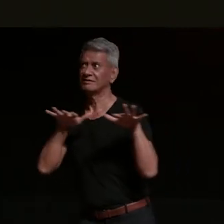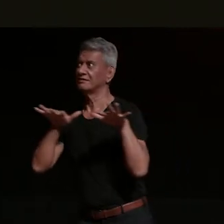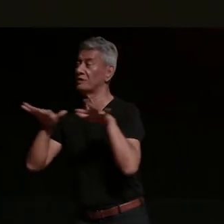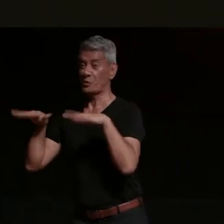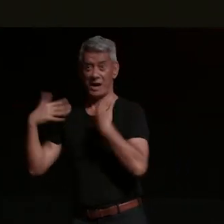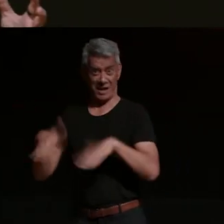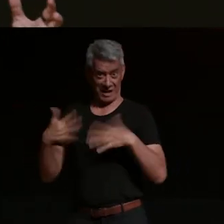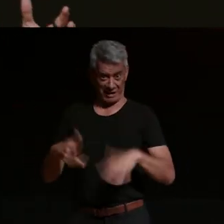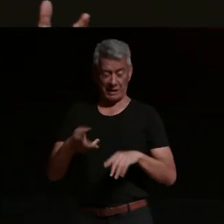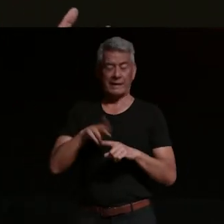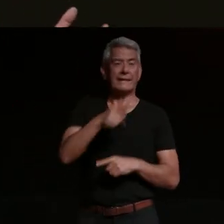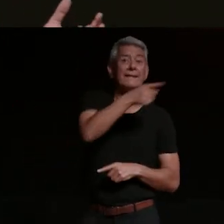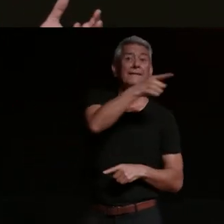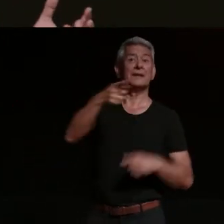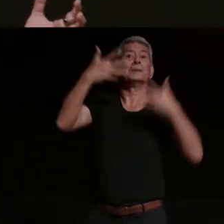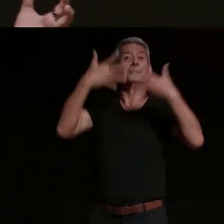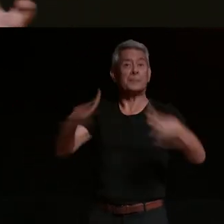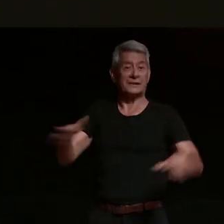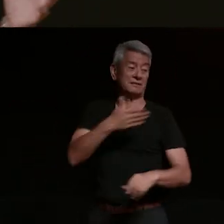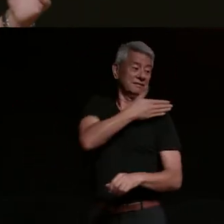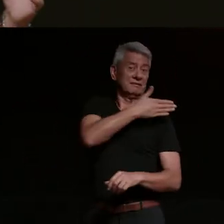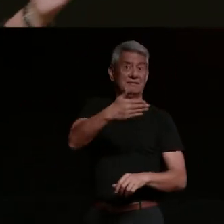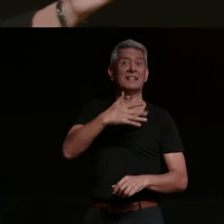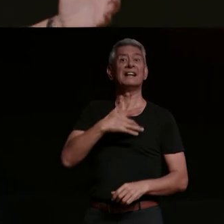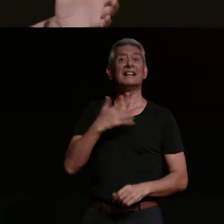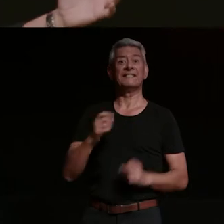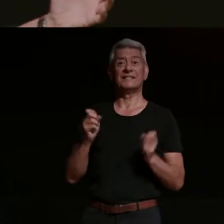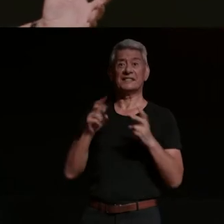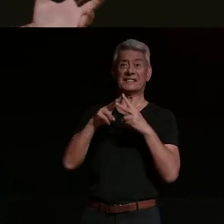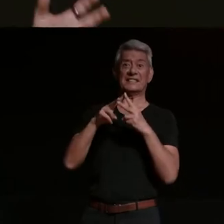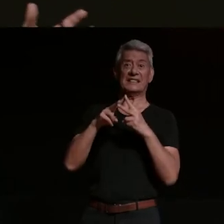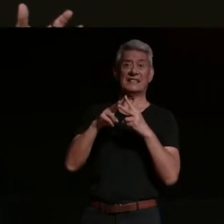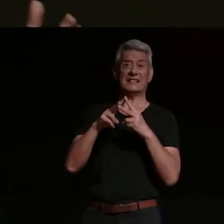that if you've ever lived in sydney i think it would be really hard pressed to find anyone that's